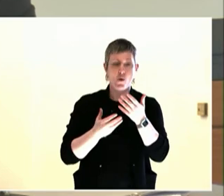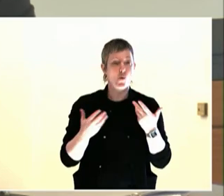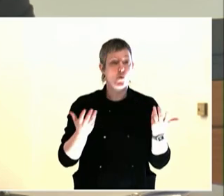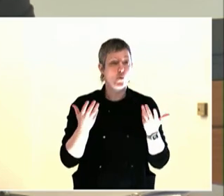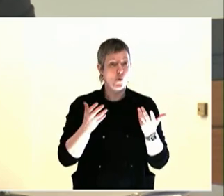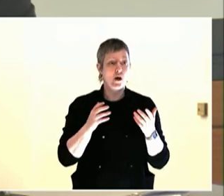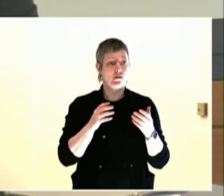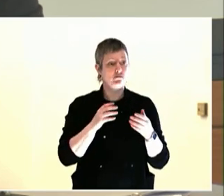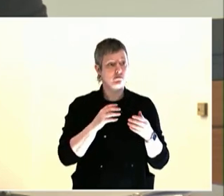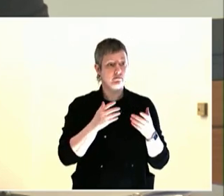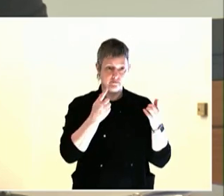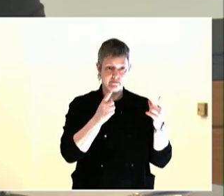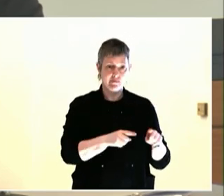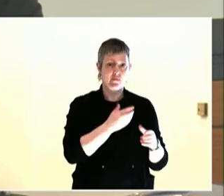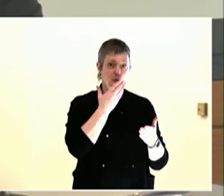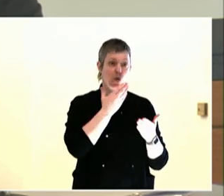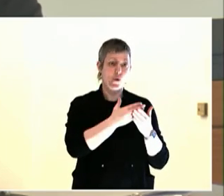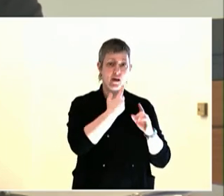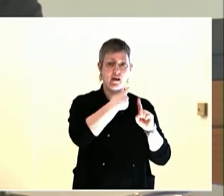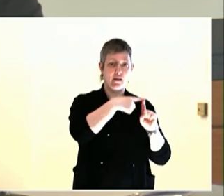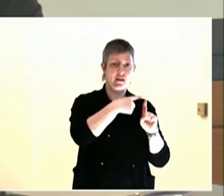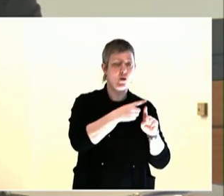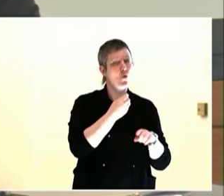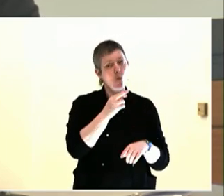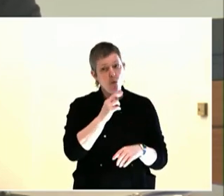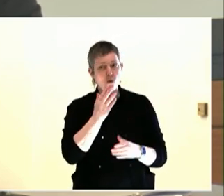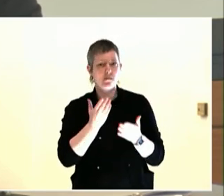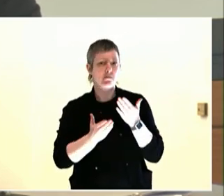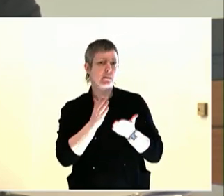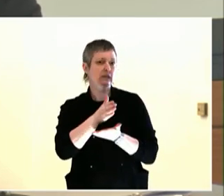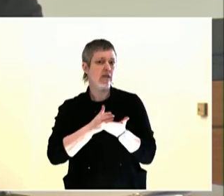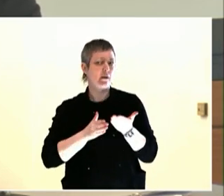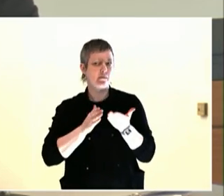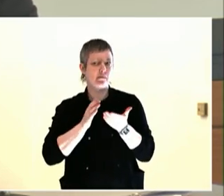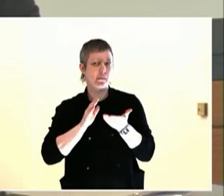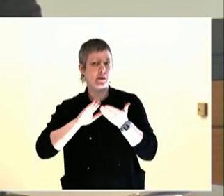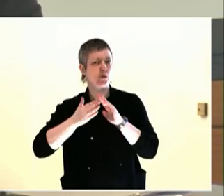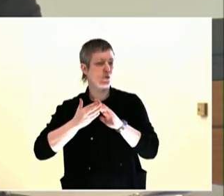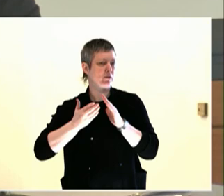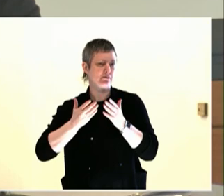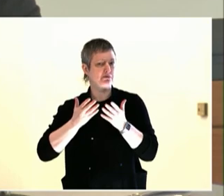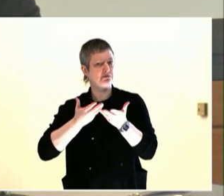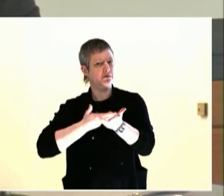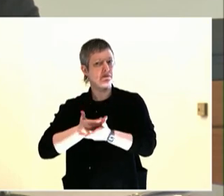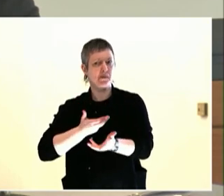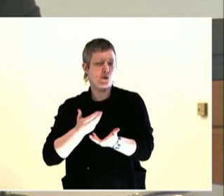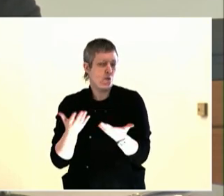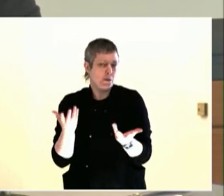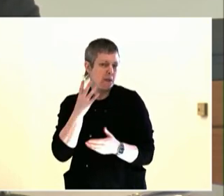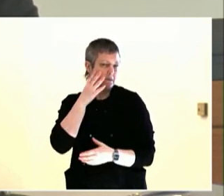our community's future. Civic leadership awardee, she